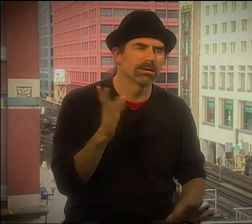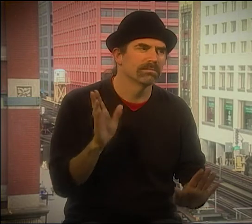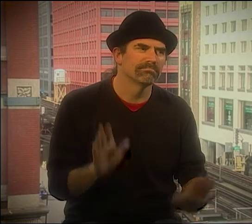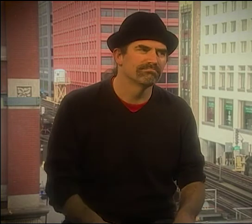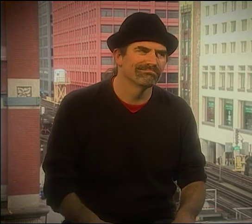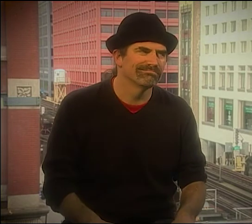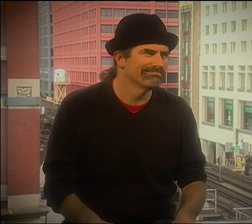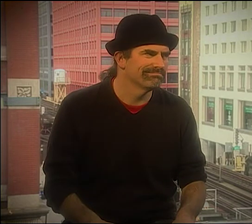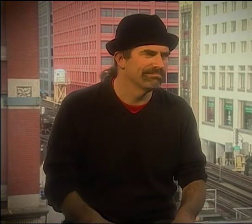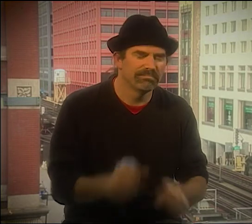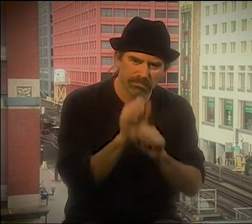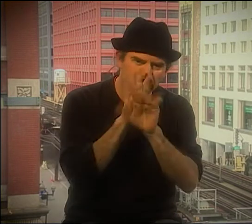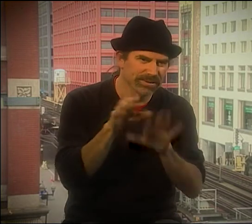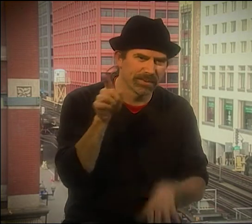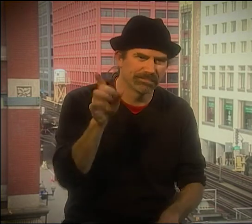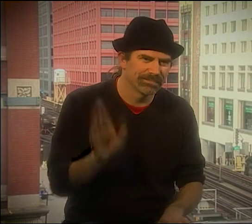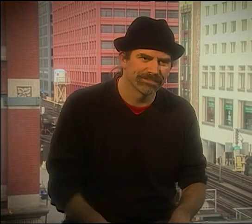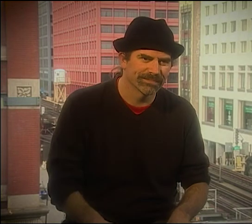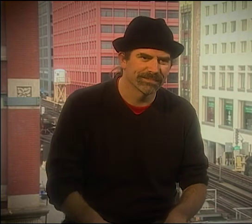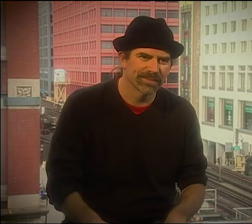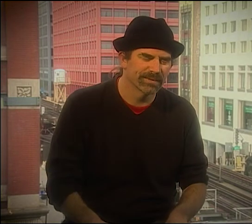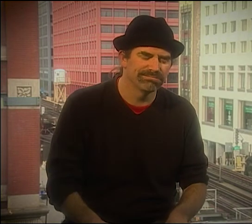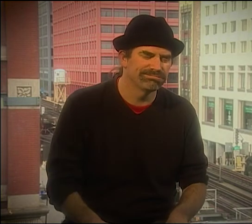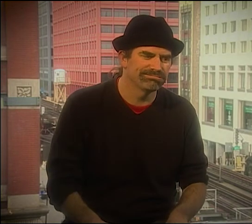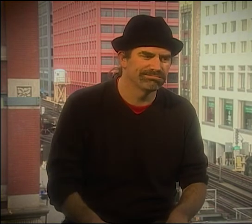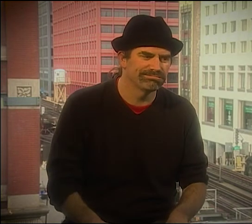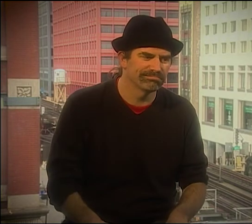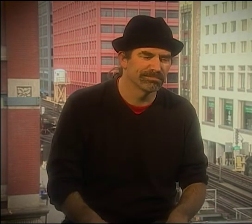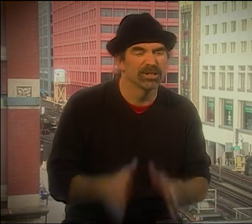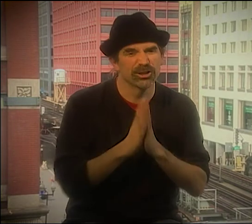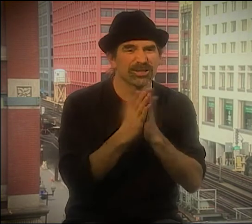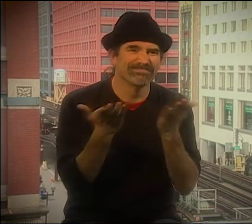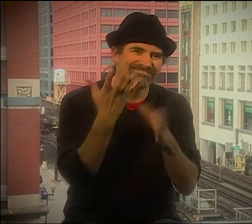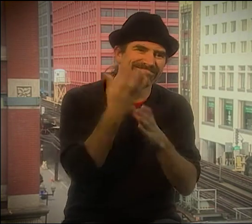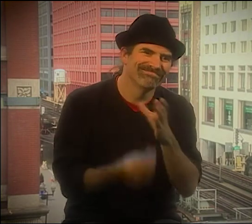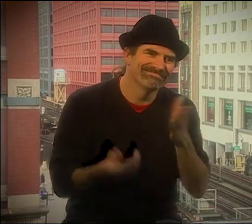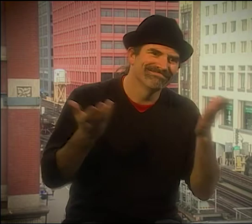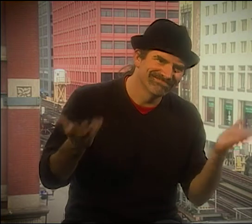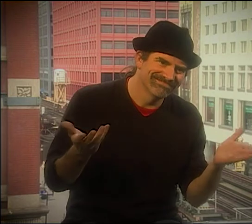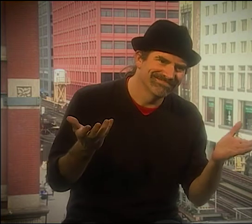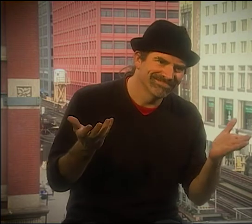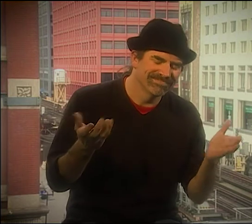WE BROUGHT MALZ IN. WE BROUGHT IN SERGE BRIERE AND JOHANNA BOULANGER.